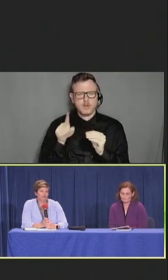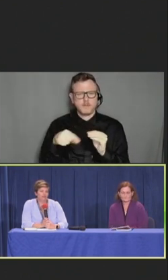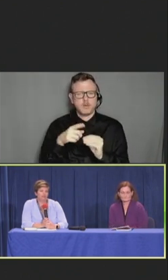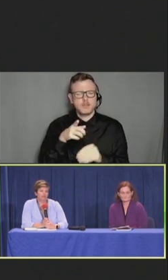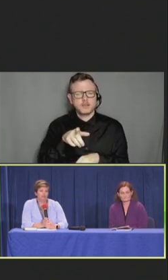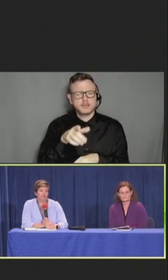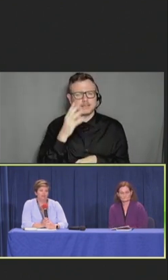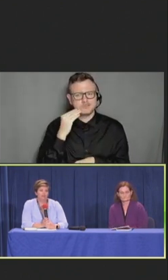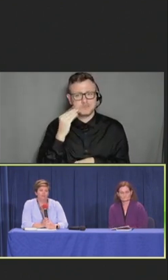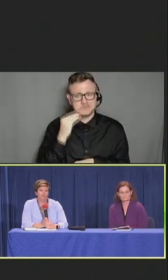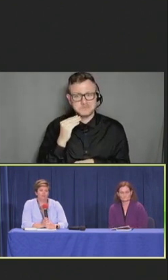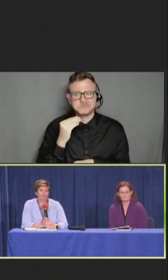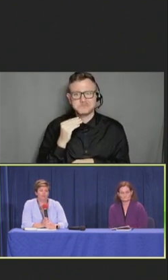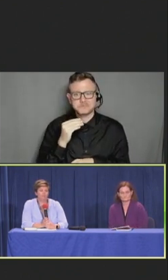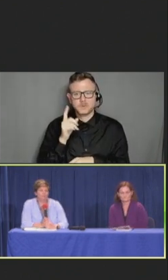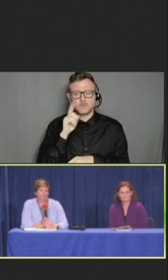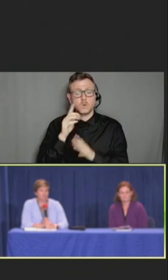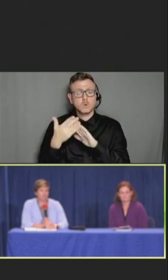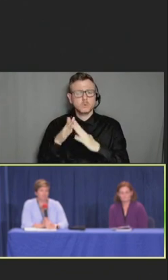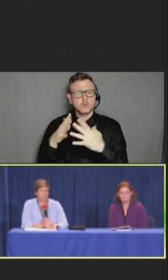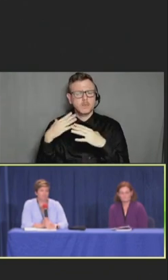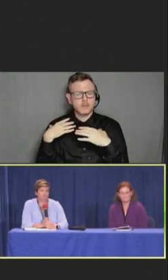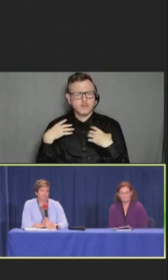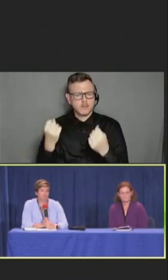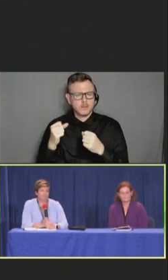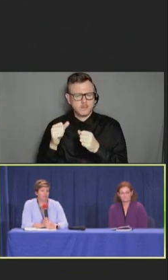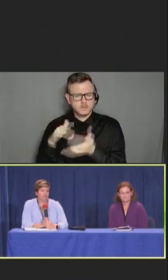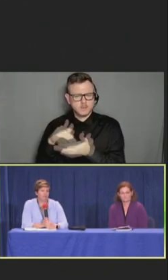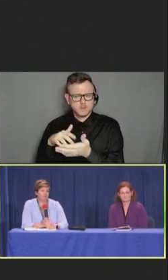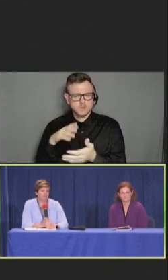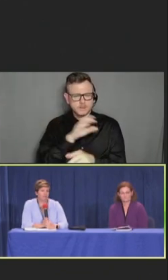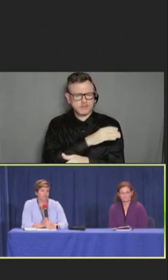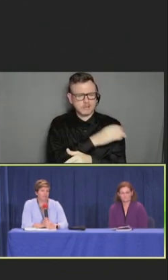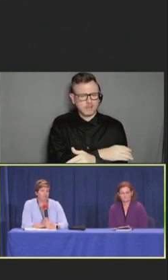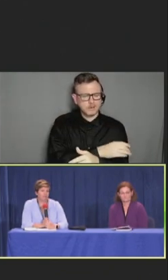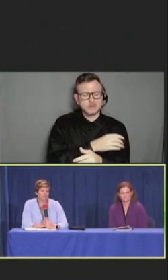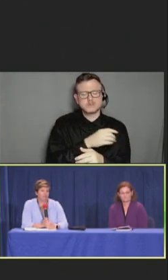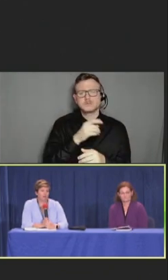of community health centers and the clinics about, you know, what the issues are.